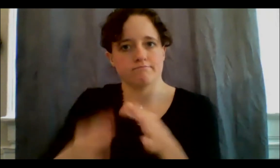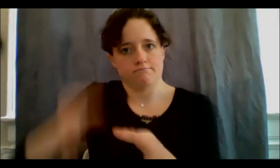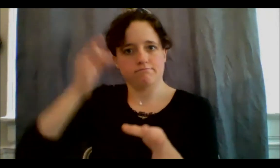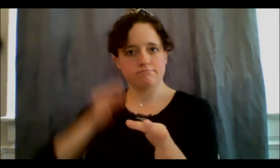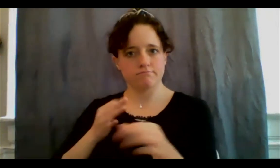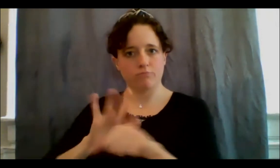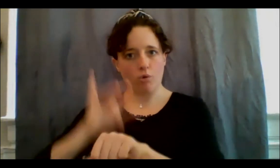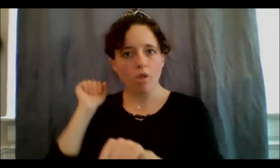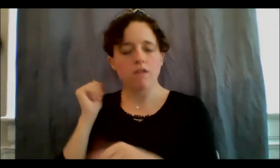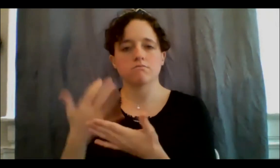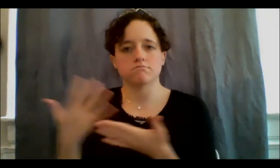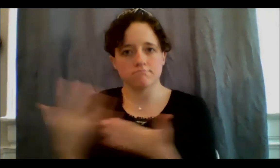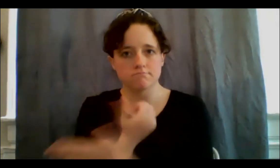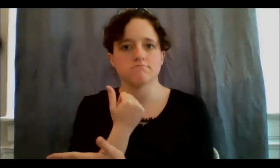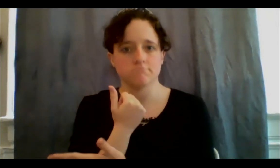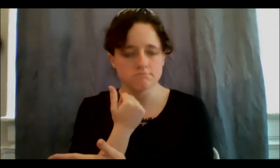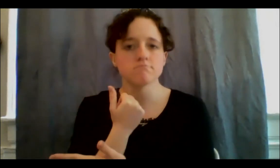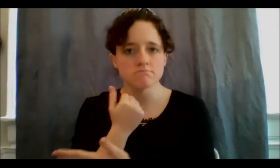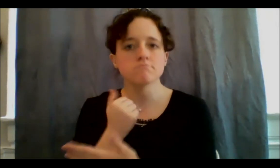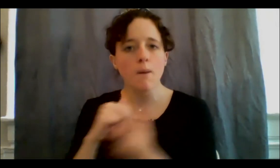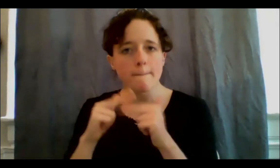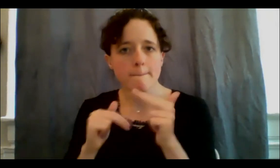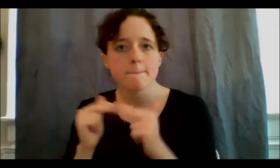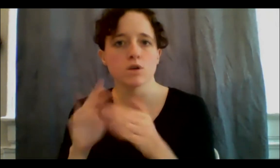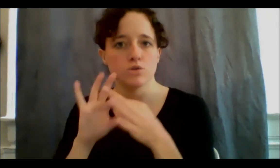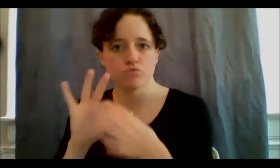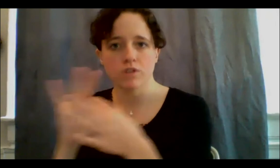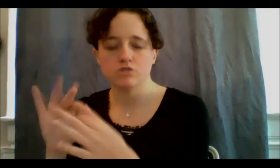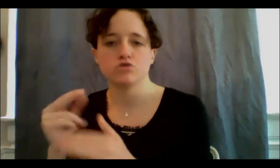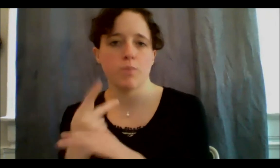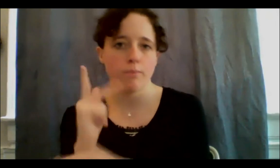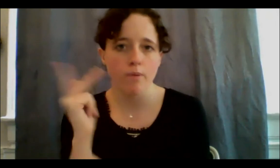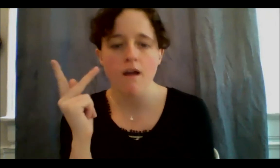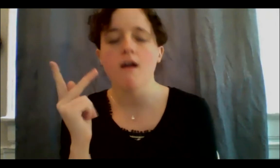gardeners who do provide them for the community at times. So, making time for